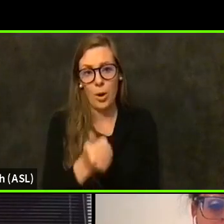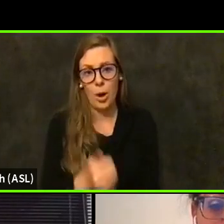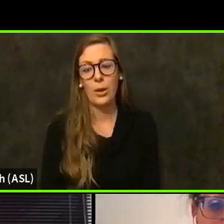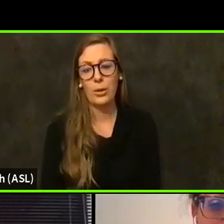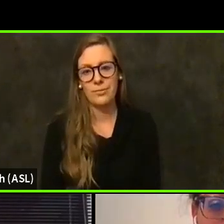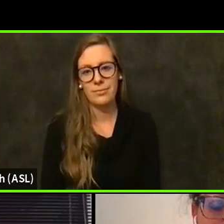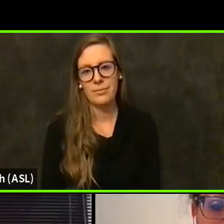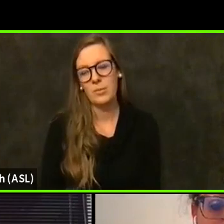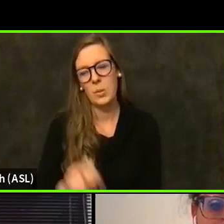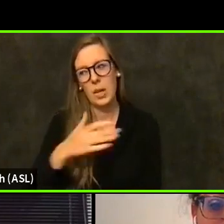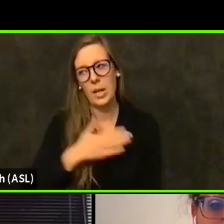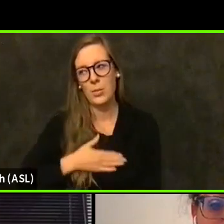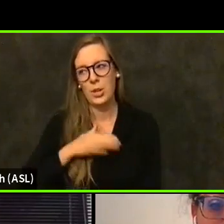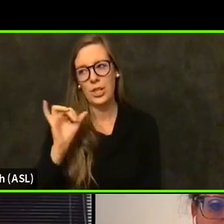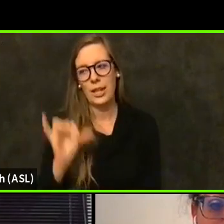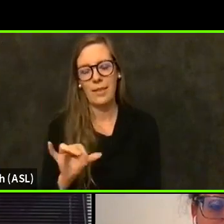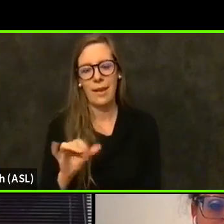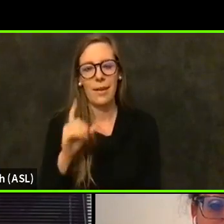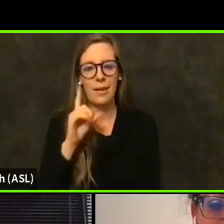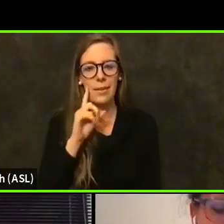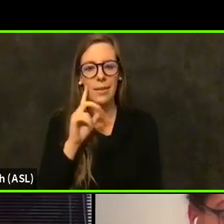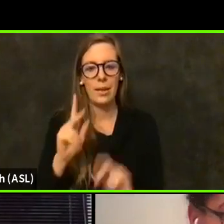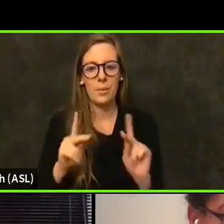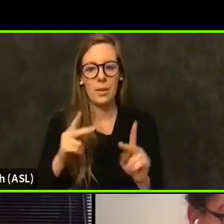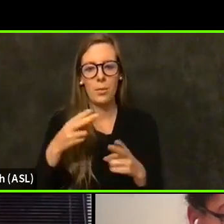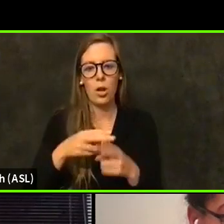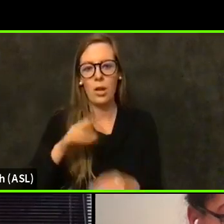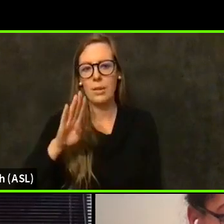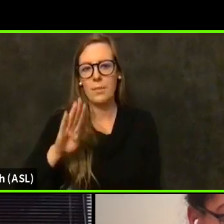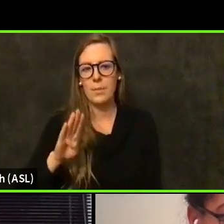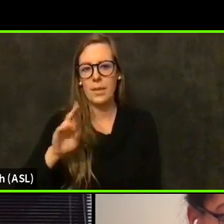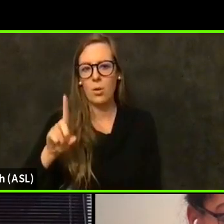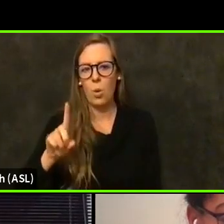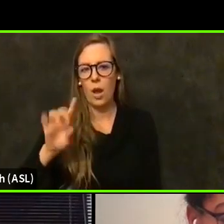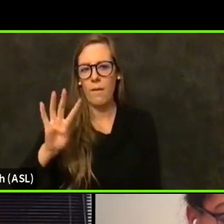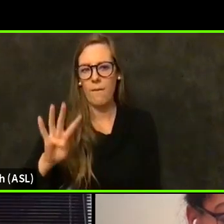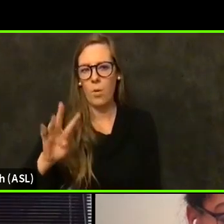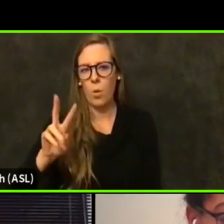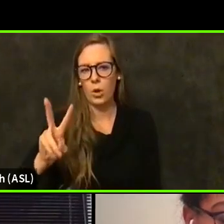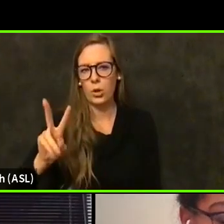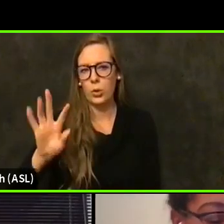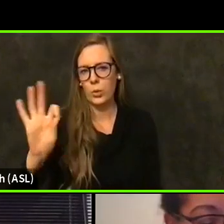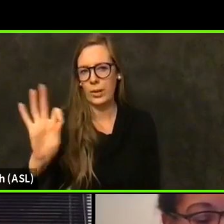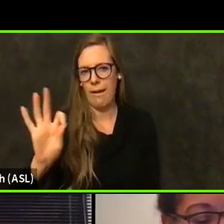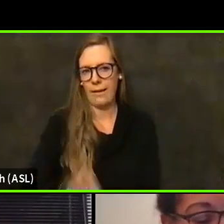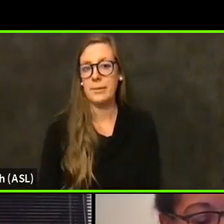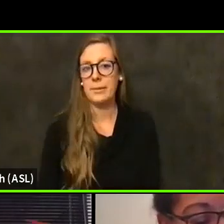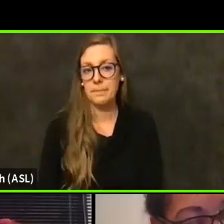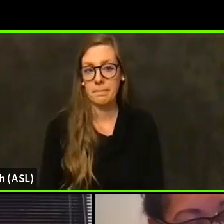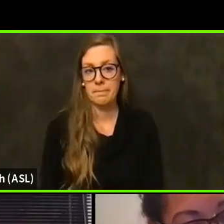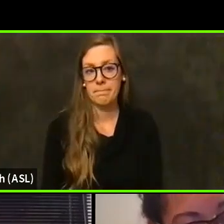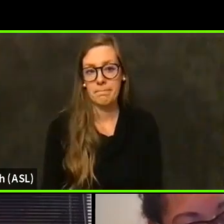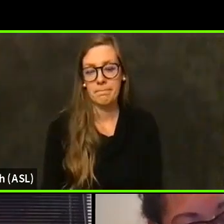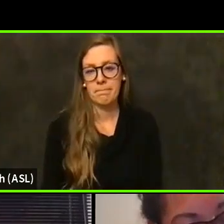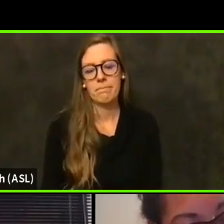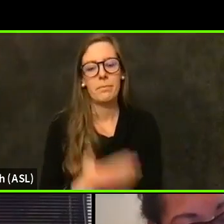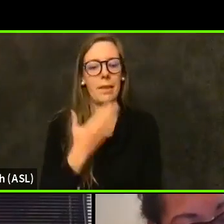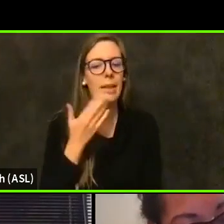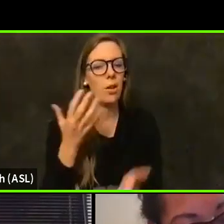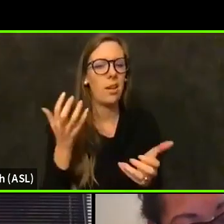I think a lot of people would call it the B one four to nine in the research lab. But thank you very much.